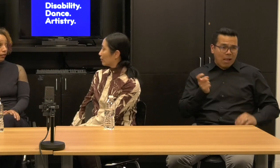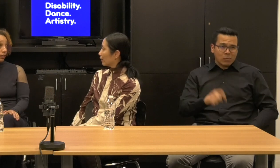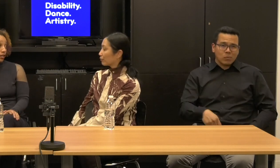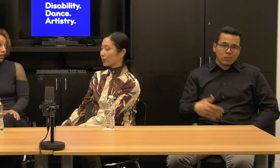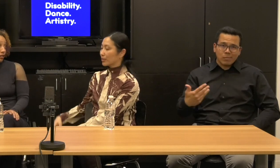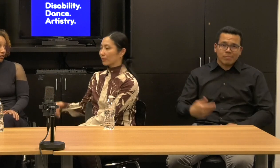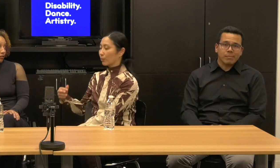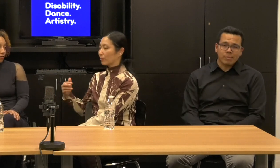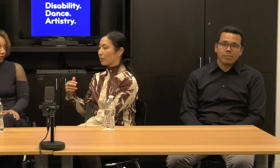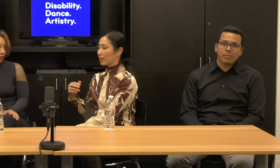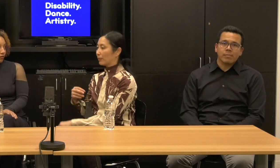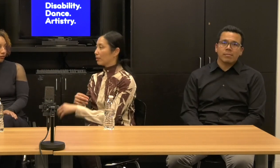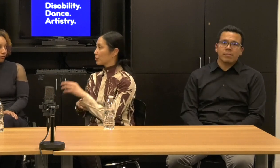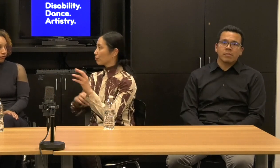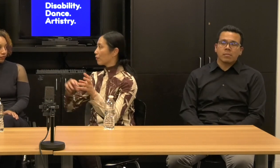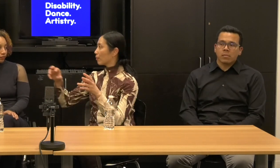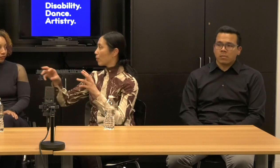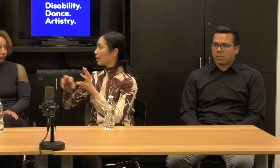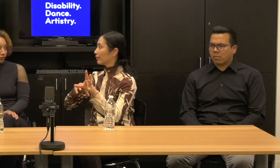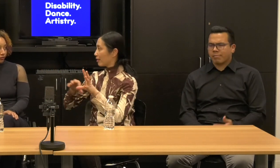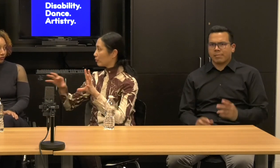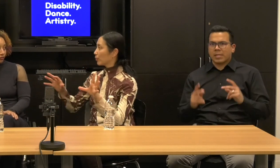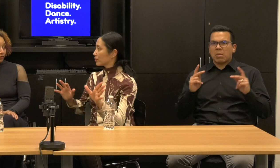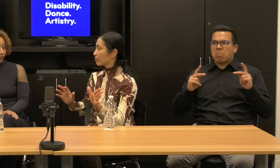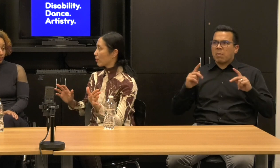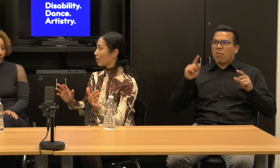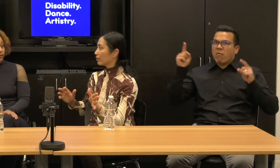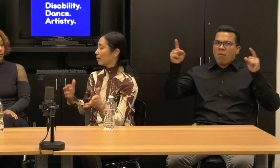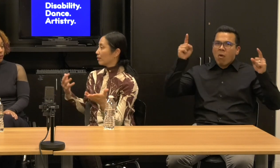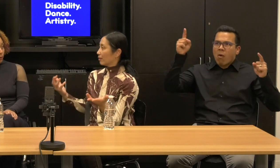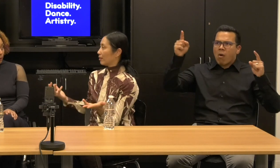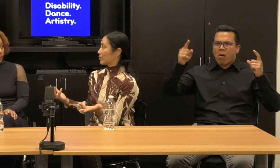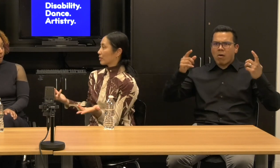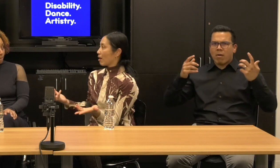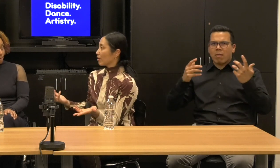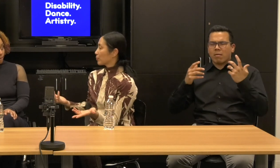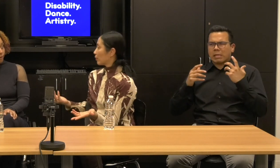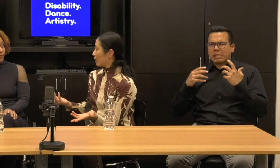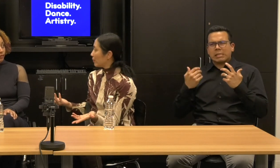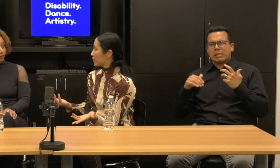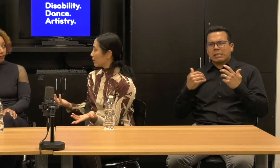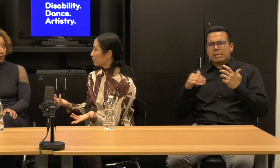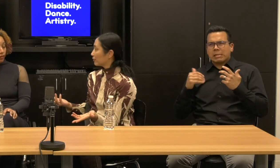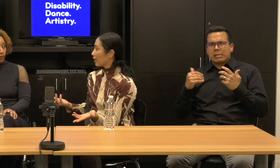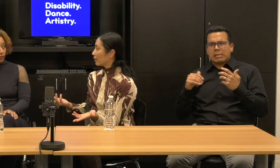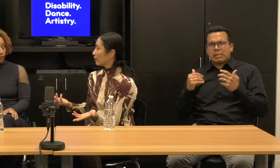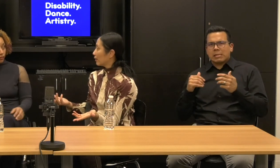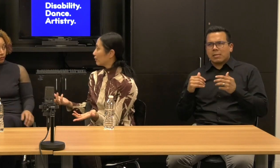Janet: Like when people are so far apart and everyone is a part is cost prohibitive and,